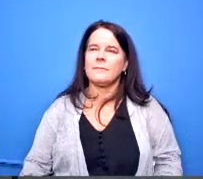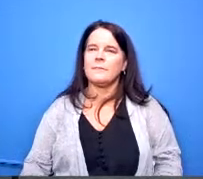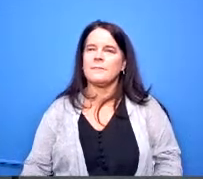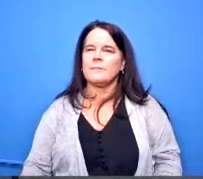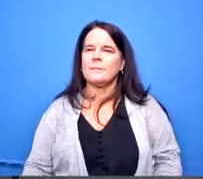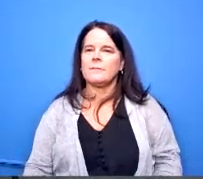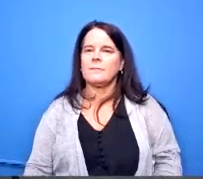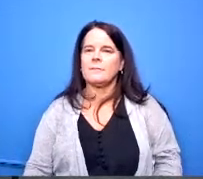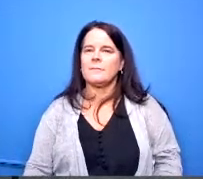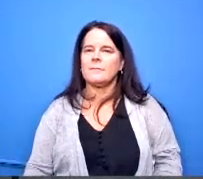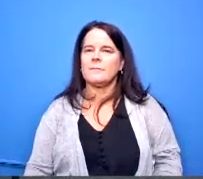any other questions